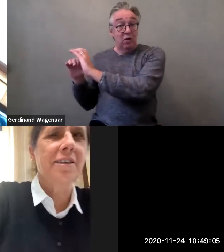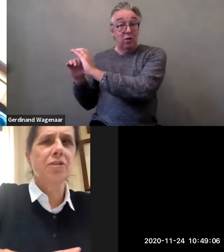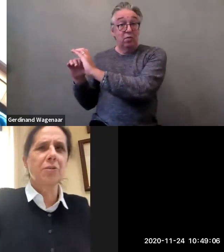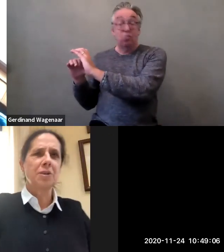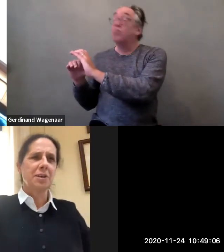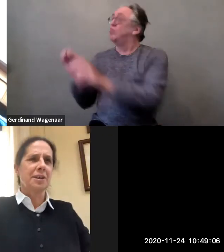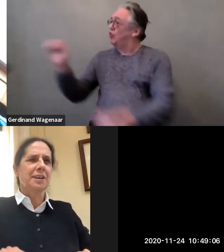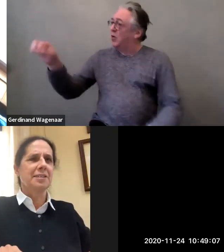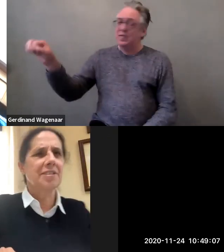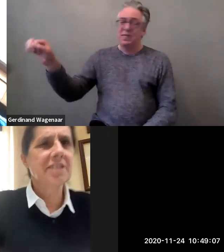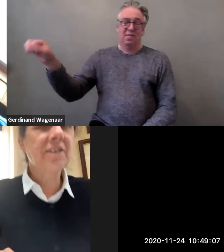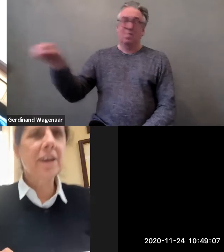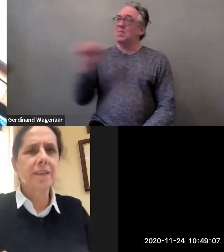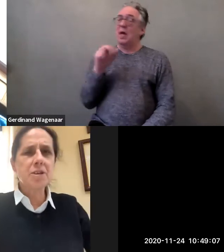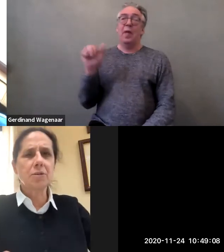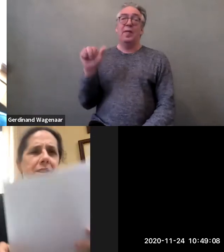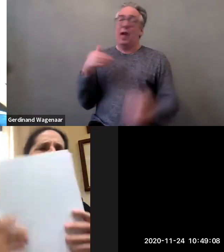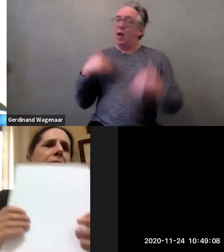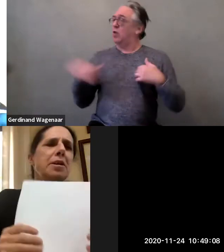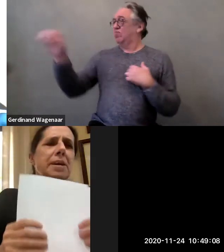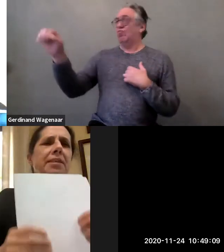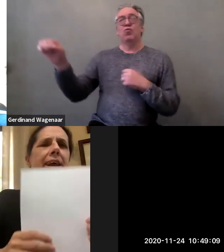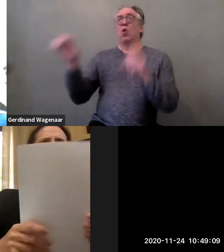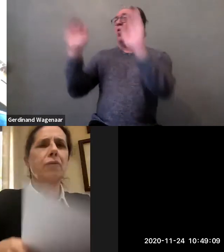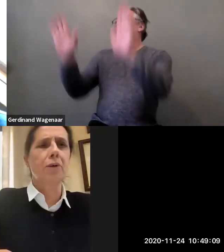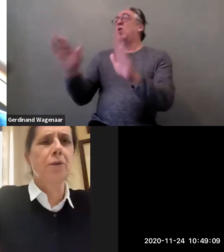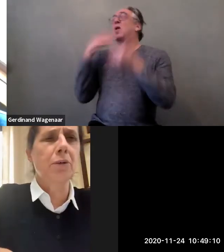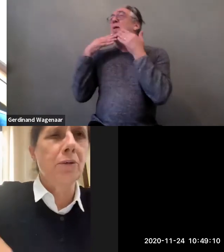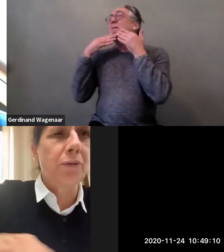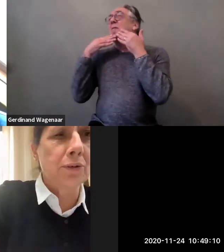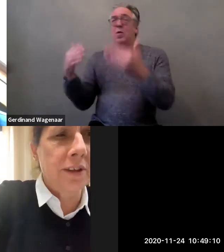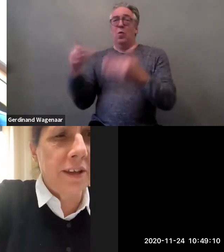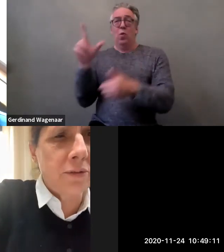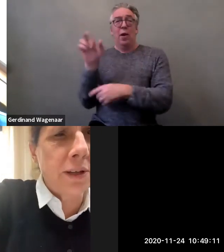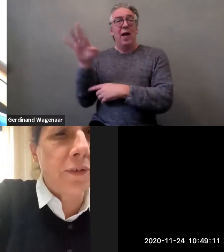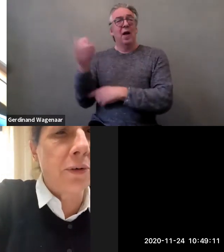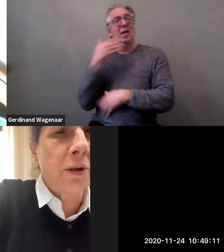Yes. Thank you very much, Claire for this wonderful information